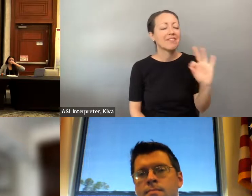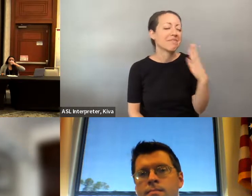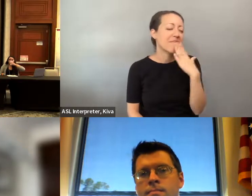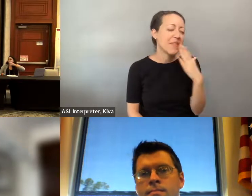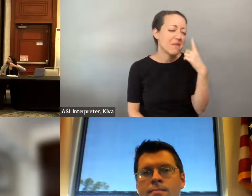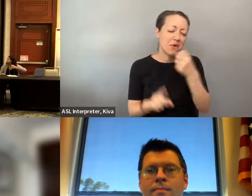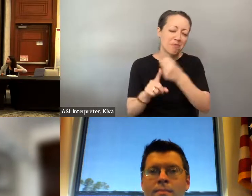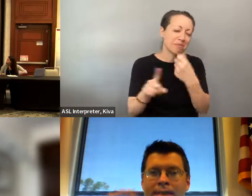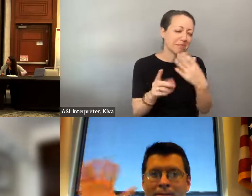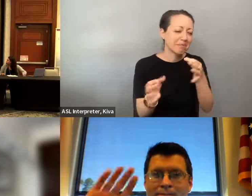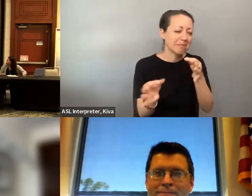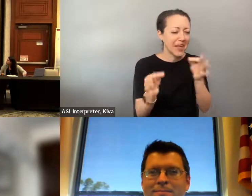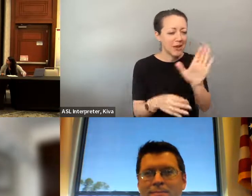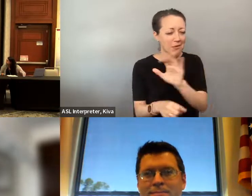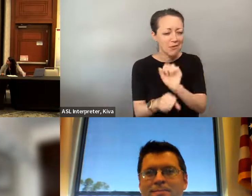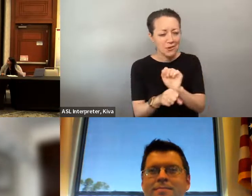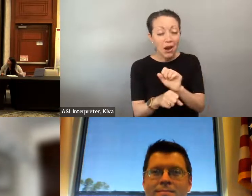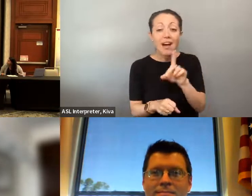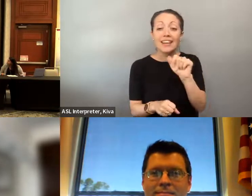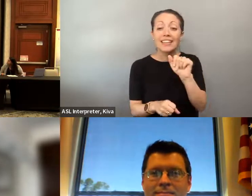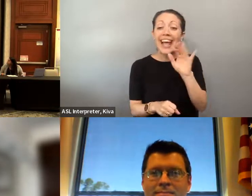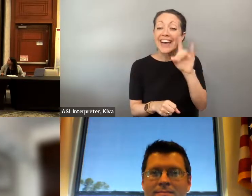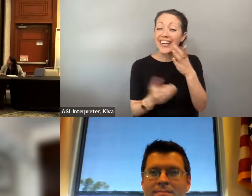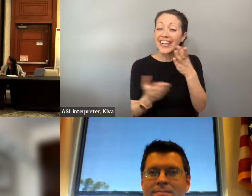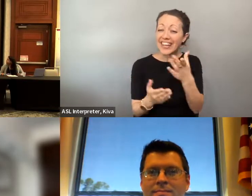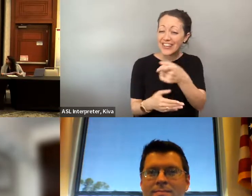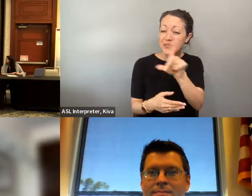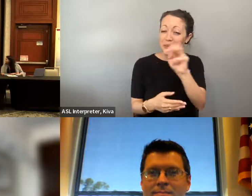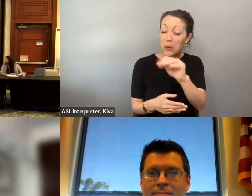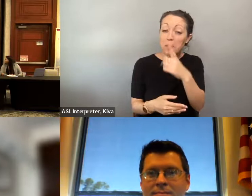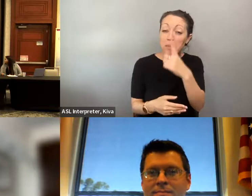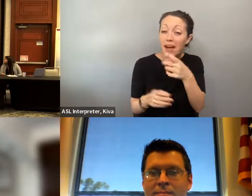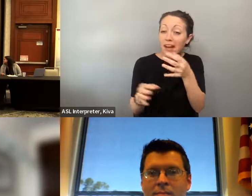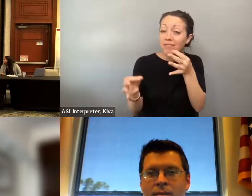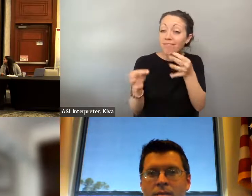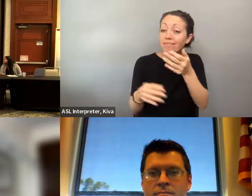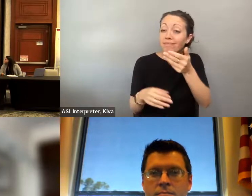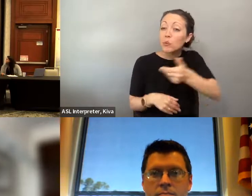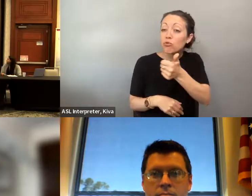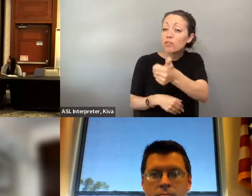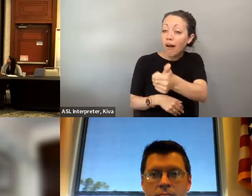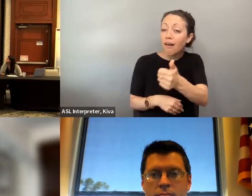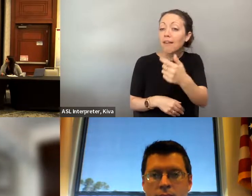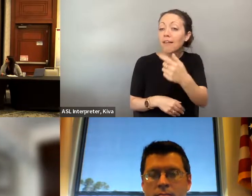» Maddie: Thank you all all so Thank you all so much for expanding a bit on your work. much for expanding a bit on your work. We're happy to We're happy to have David on zoom with us, David, if you could please.